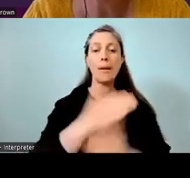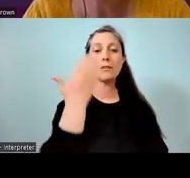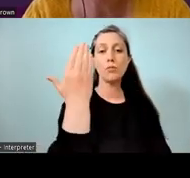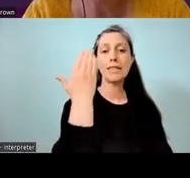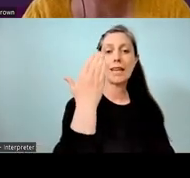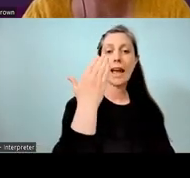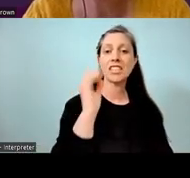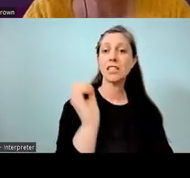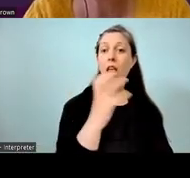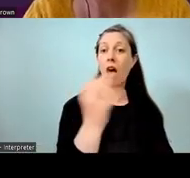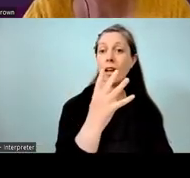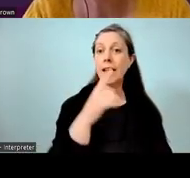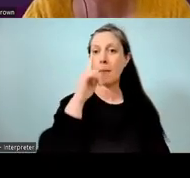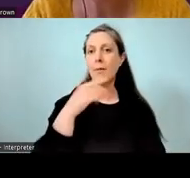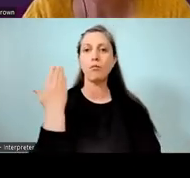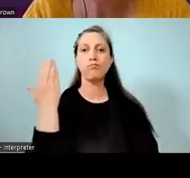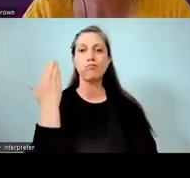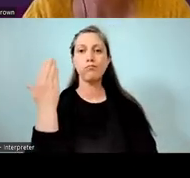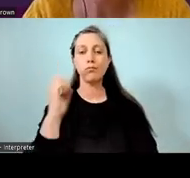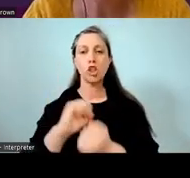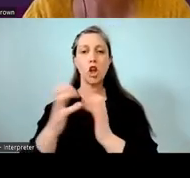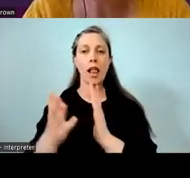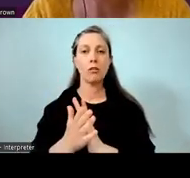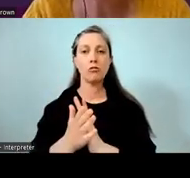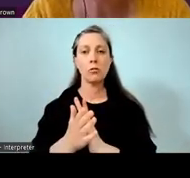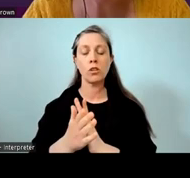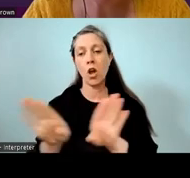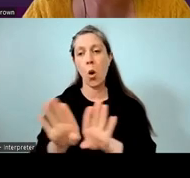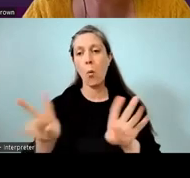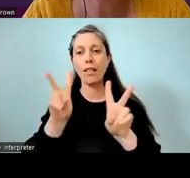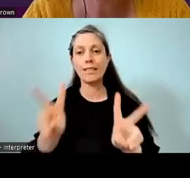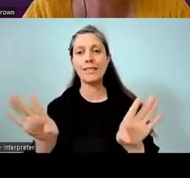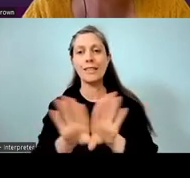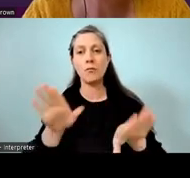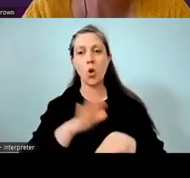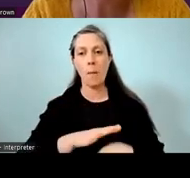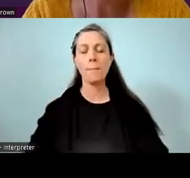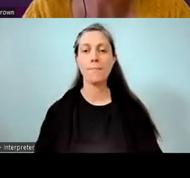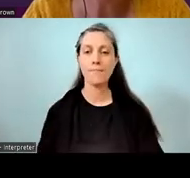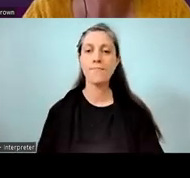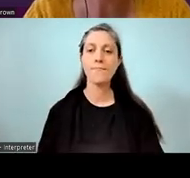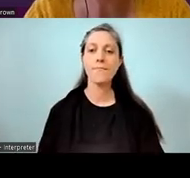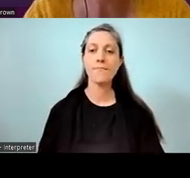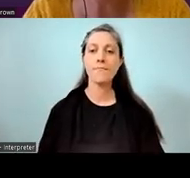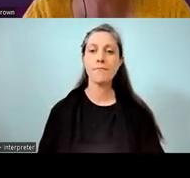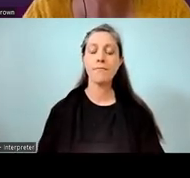and the presenters, and the sign language interpreters at the same time. A recording of the symposium